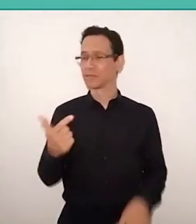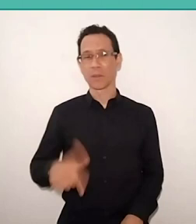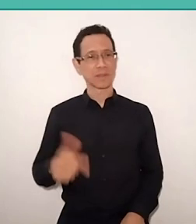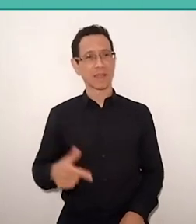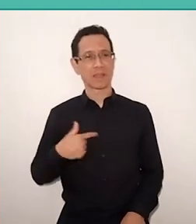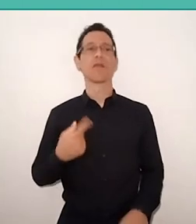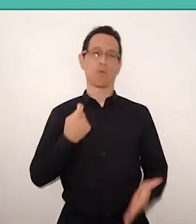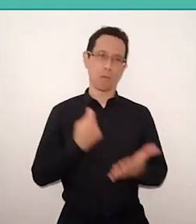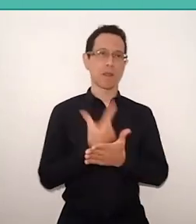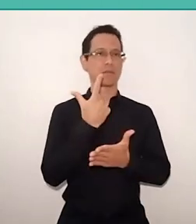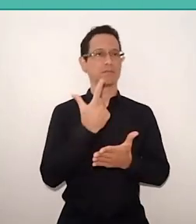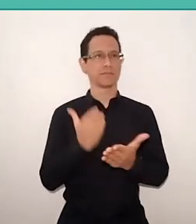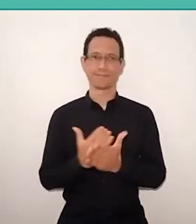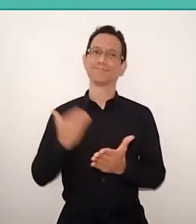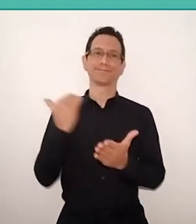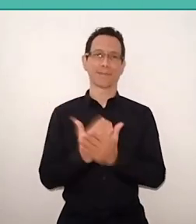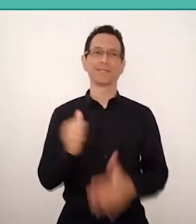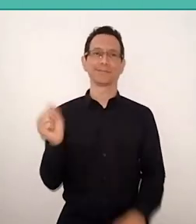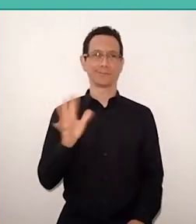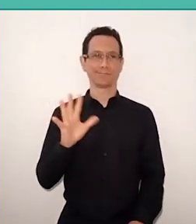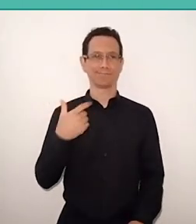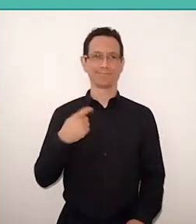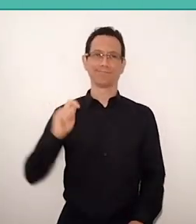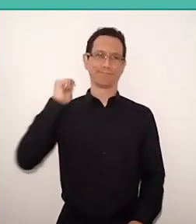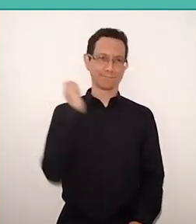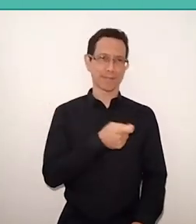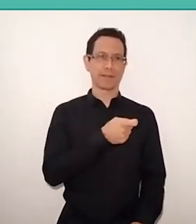I bought the doll, I paid more, I gave it to my grandson and went home.